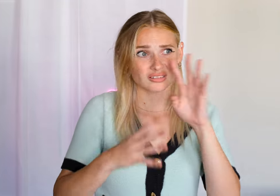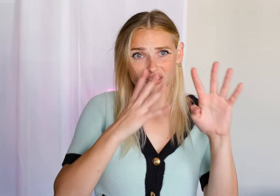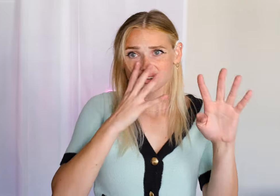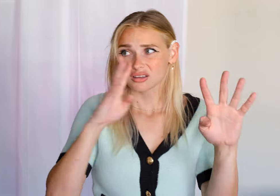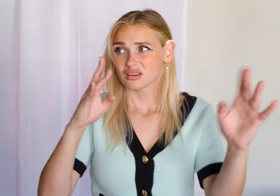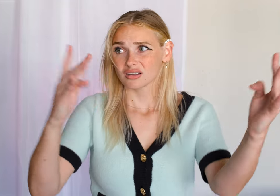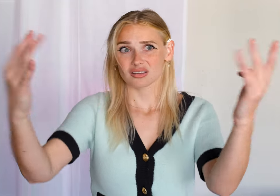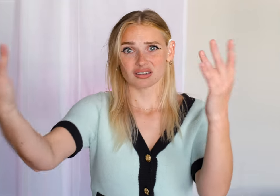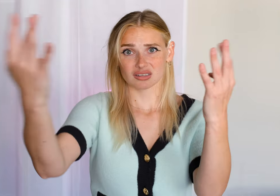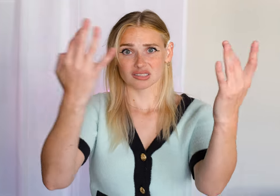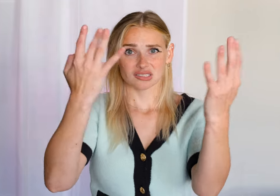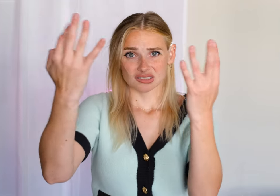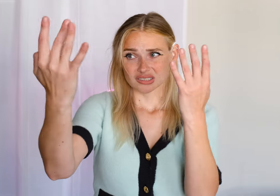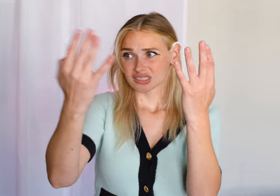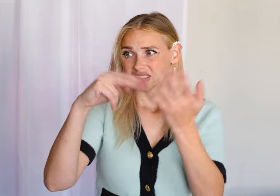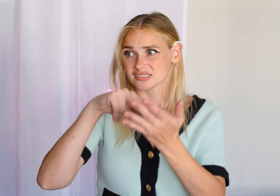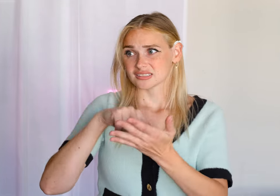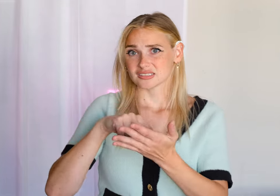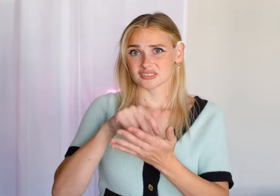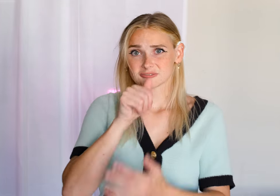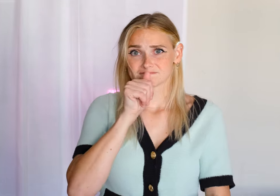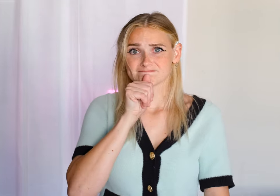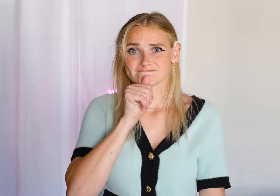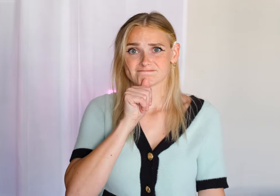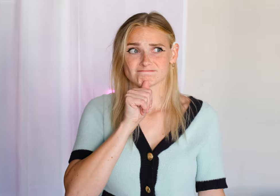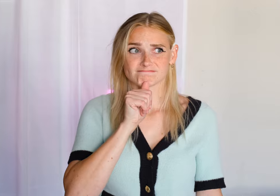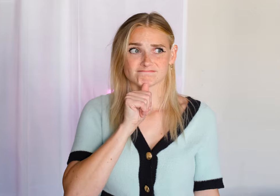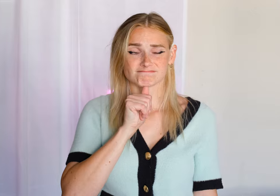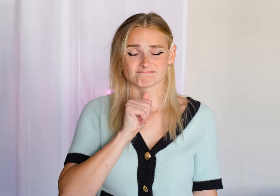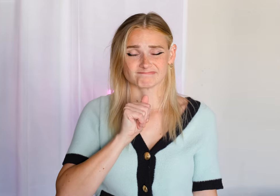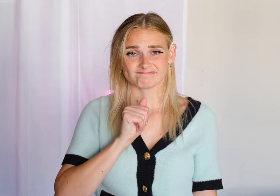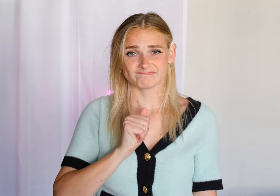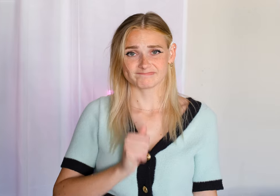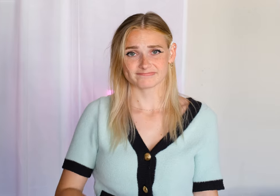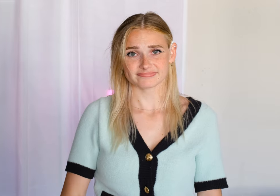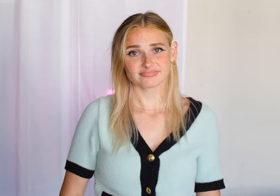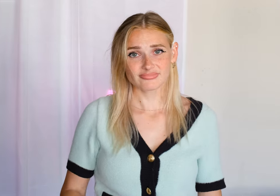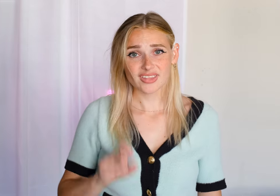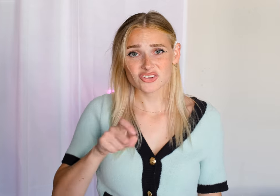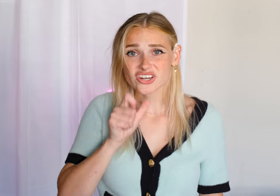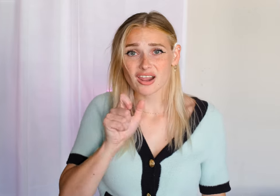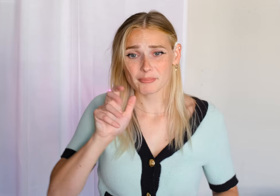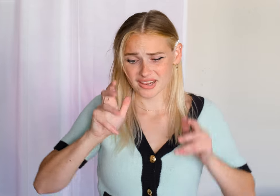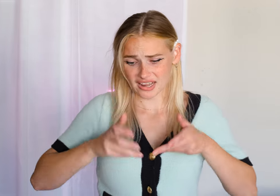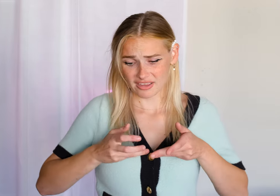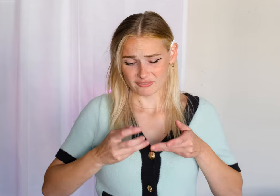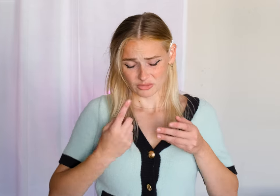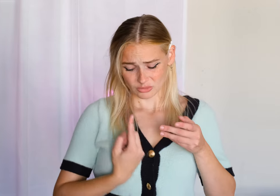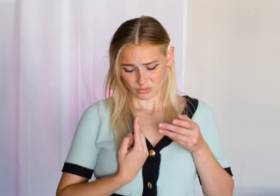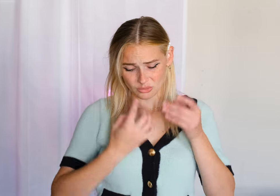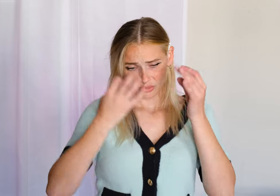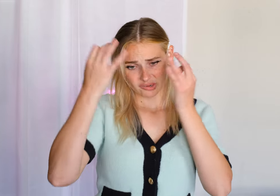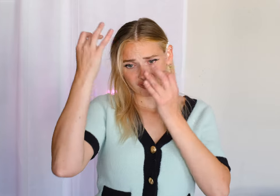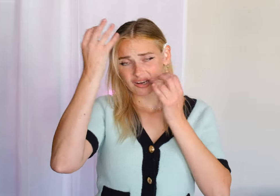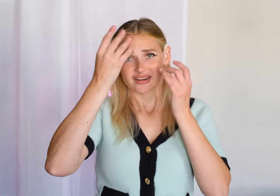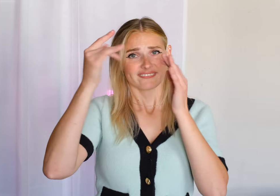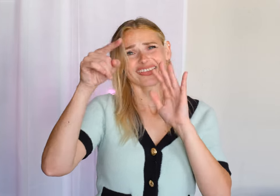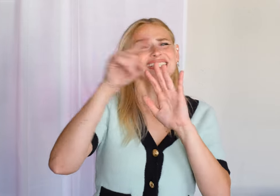🎶all of the people I've ghosted stand there in the room 🎶 🎶 I should not be left to my own devices 🎶